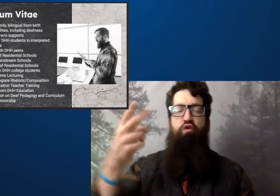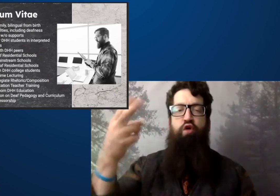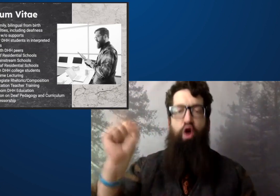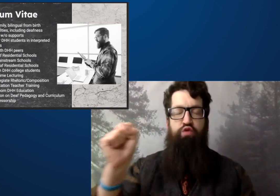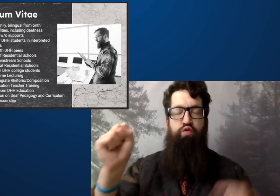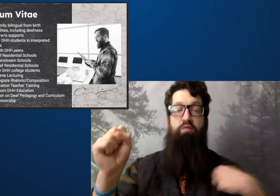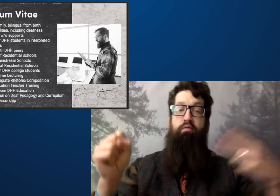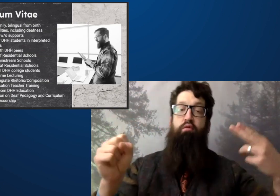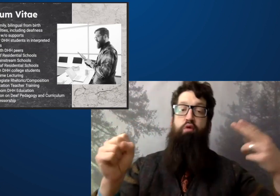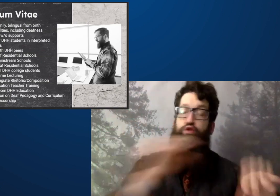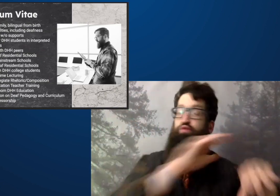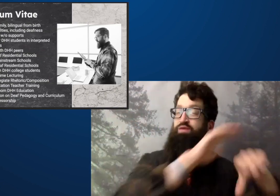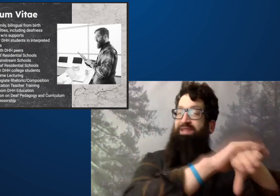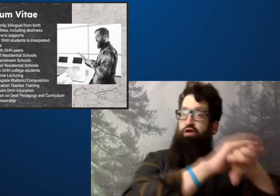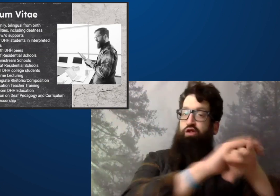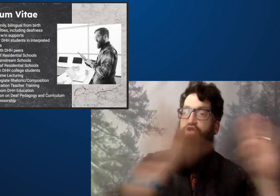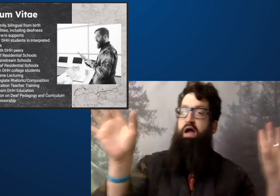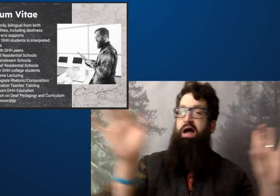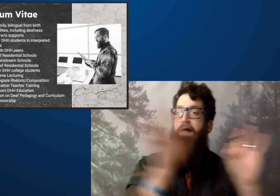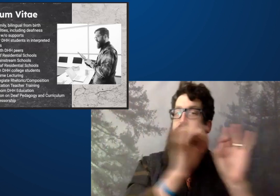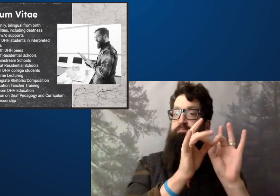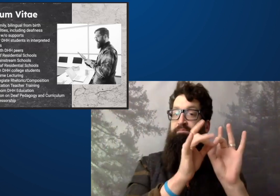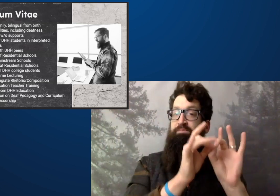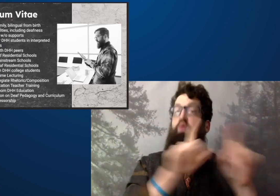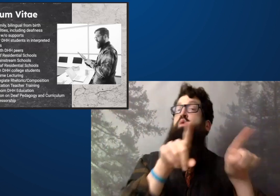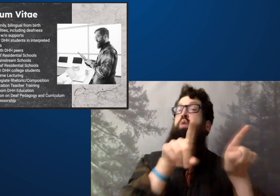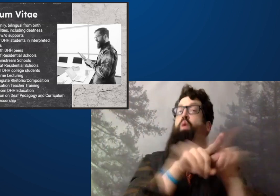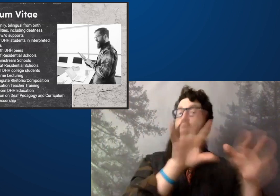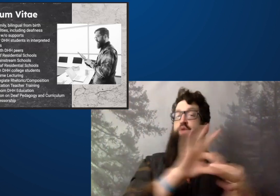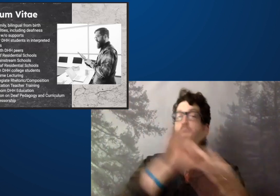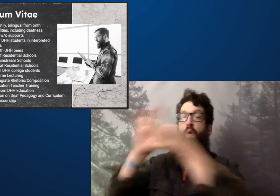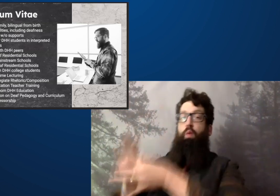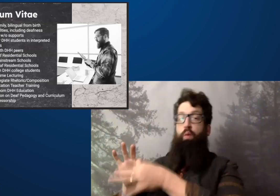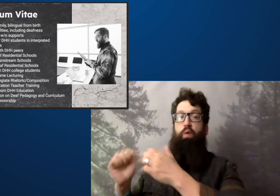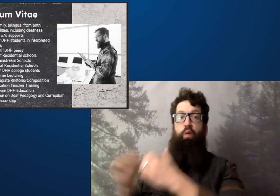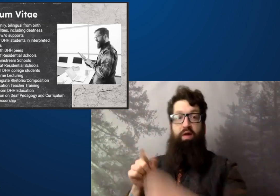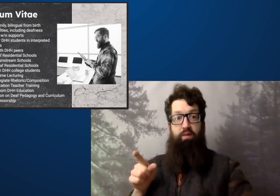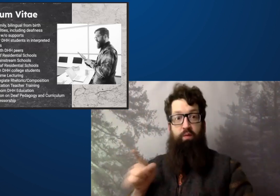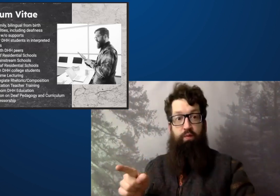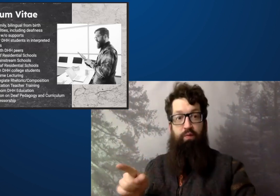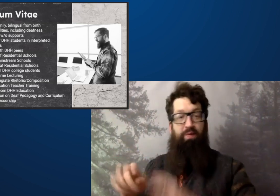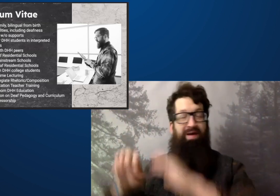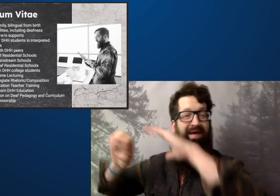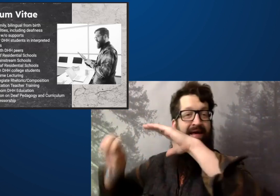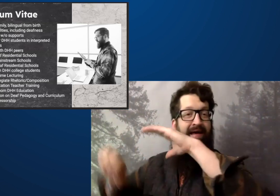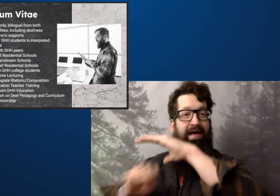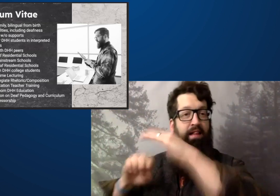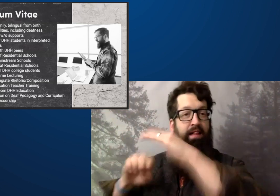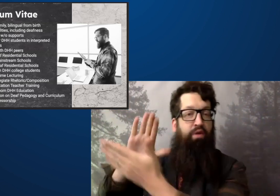to do with arts and science in the high school. I saw how science and English were linked